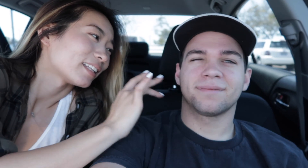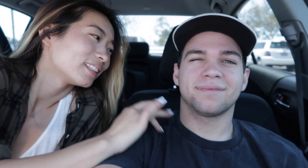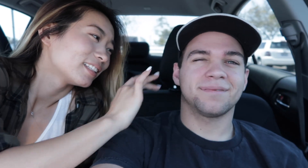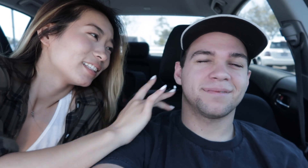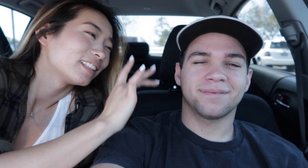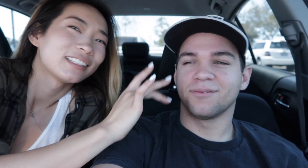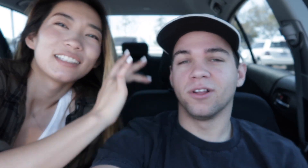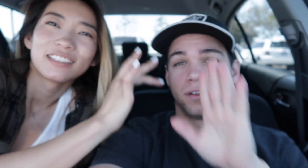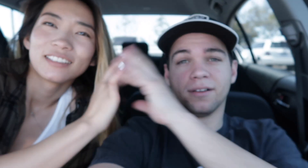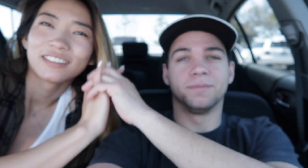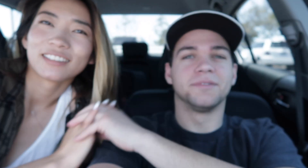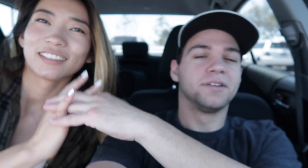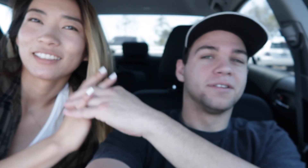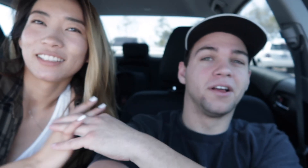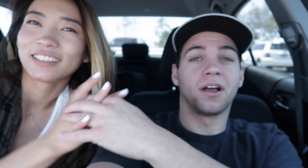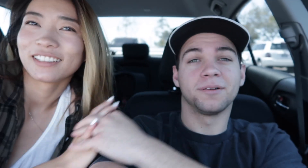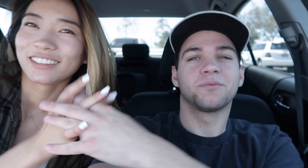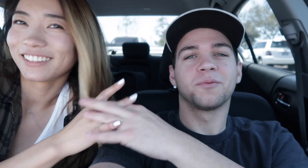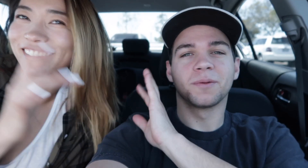so sad Babe, stop, babe